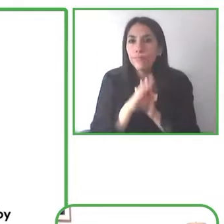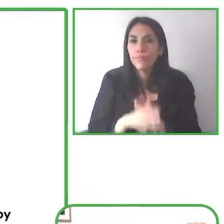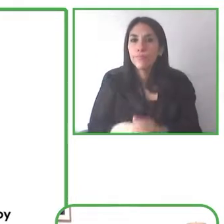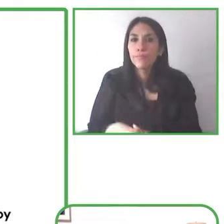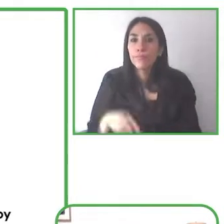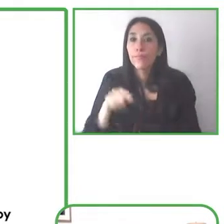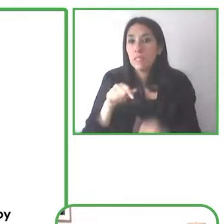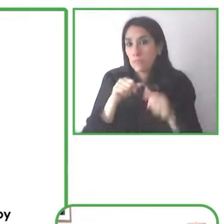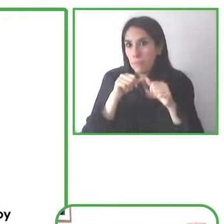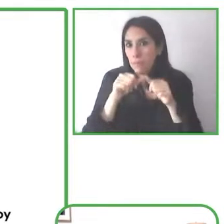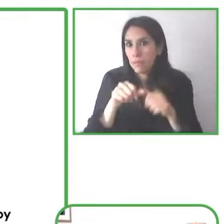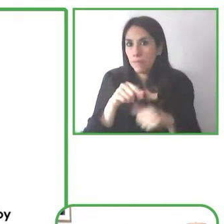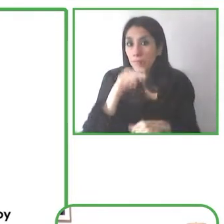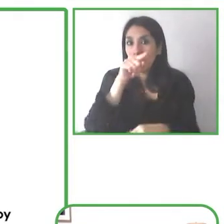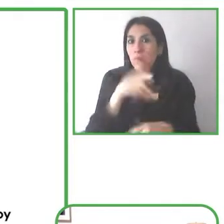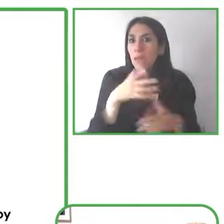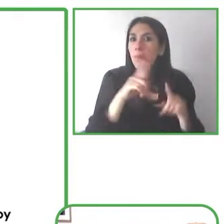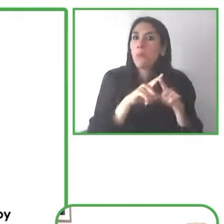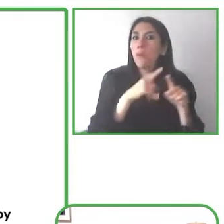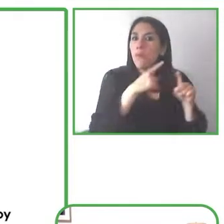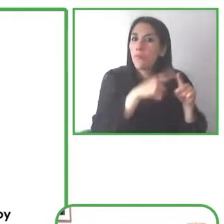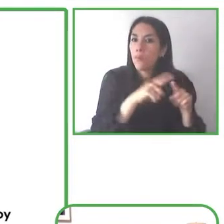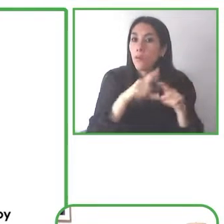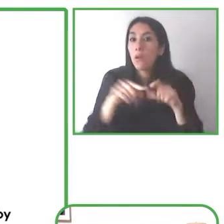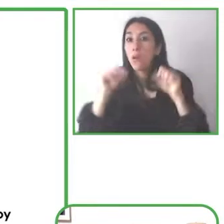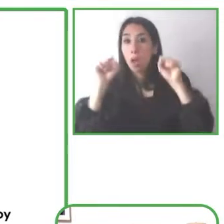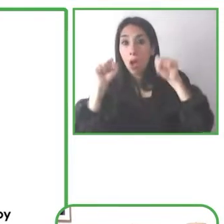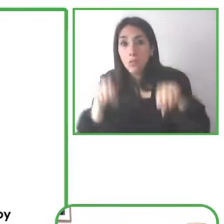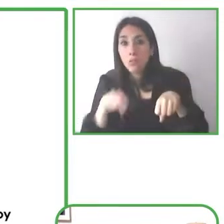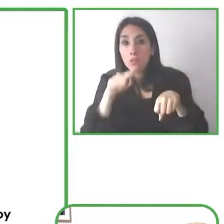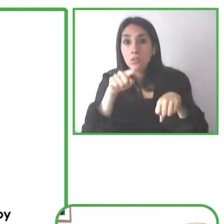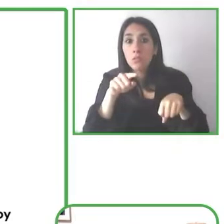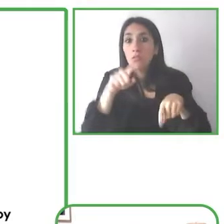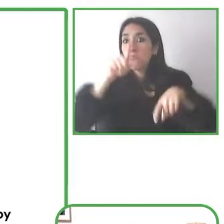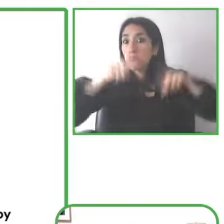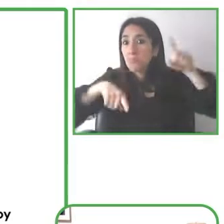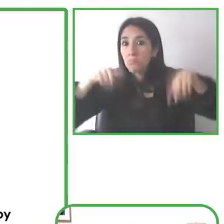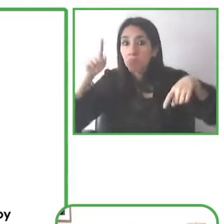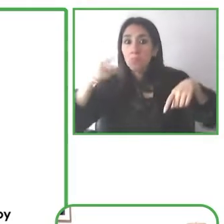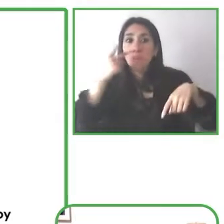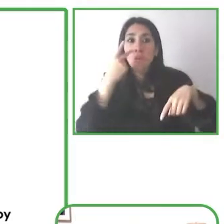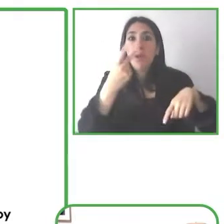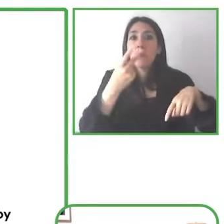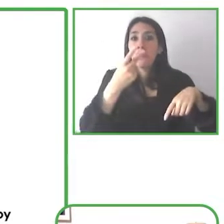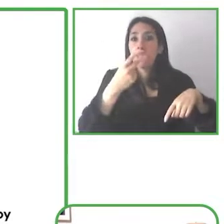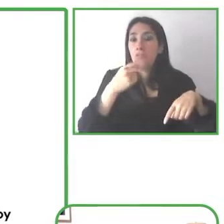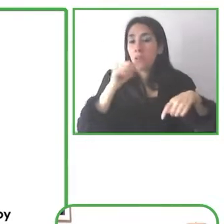and we are all impacted by disability in some form whether it's ourselves or our loved ones